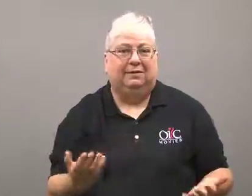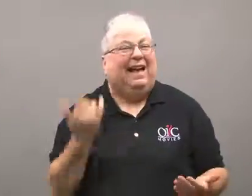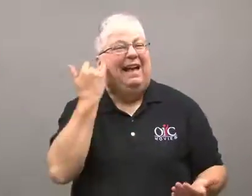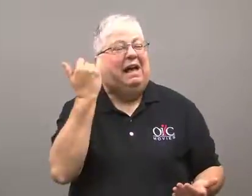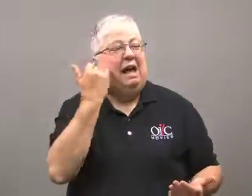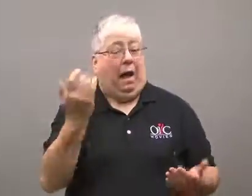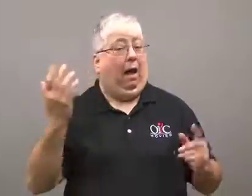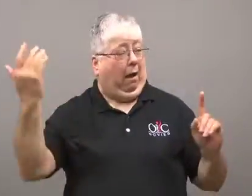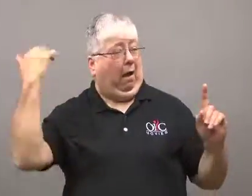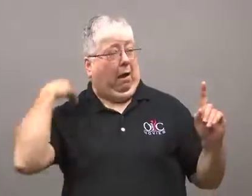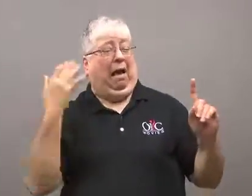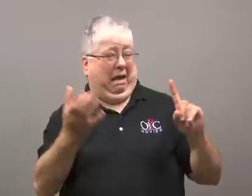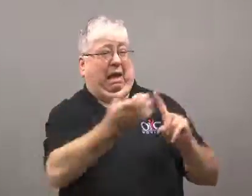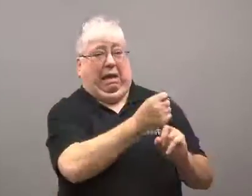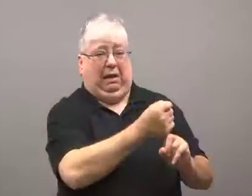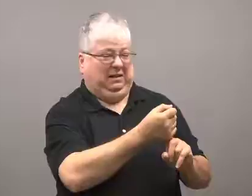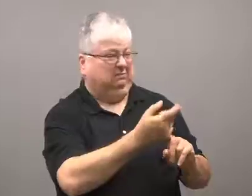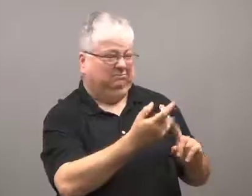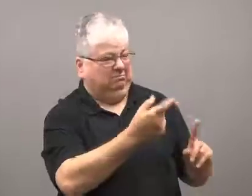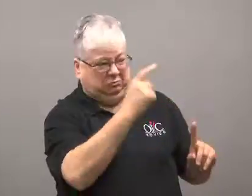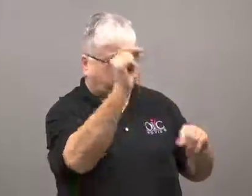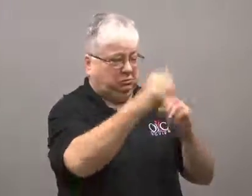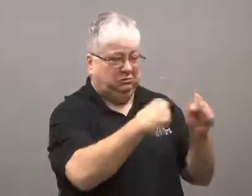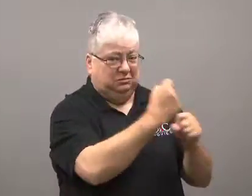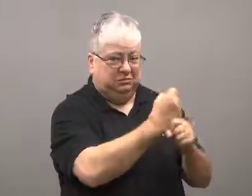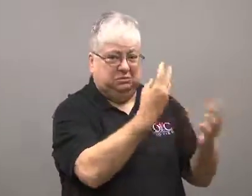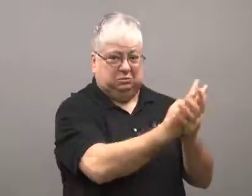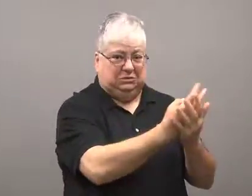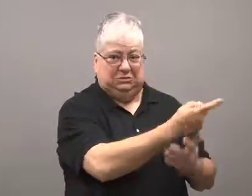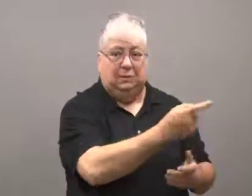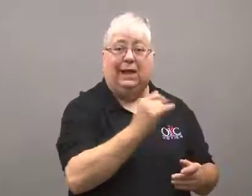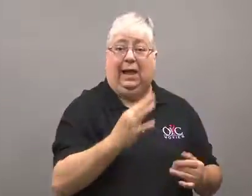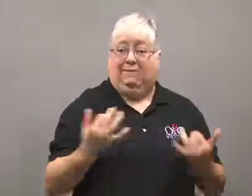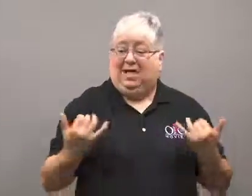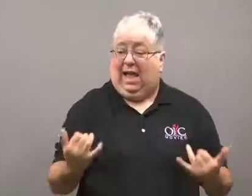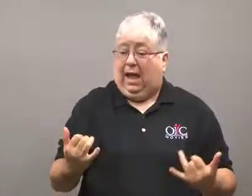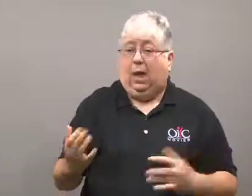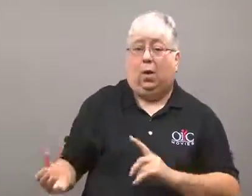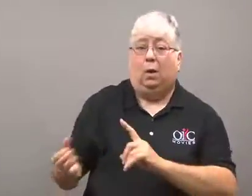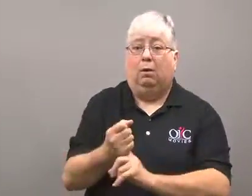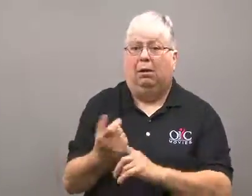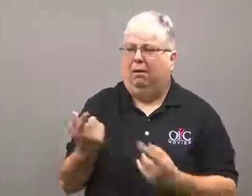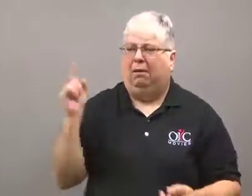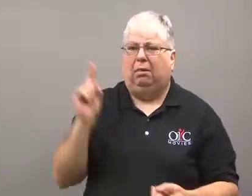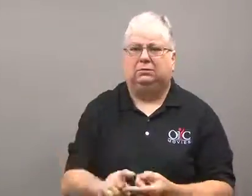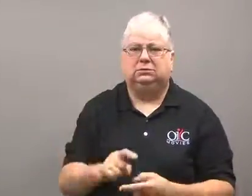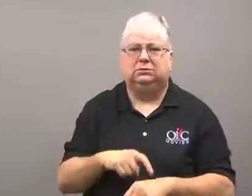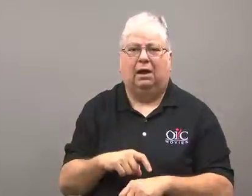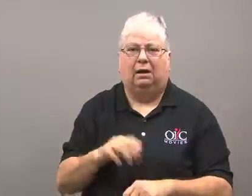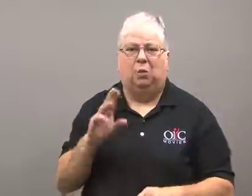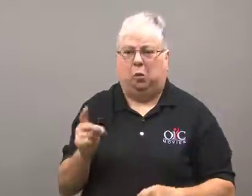Some crimes that carried 20 year sentences now carry much lighter sentences.